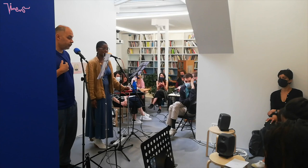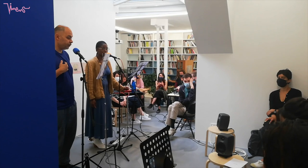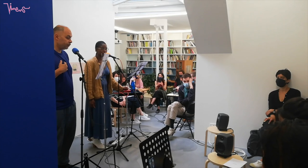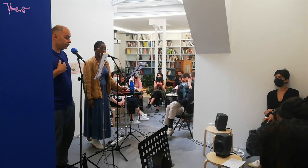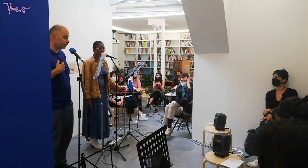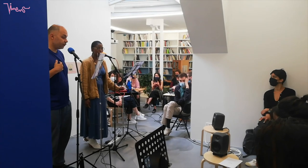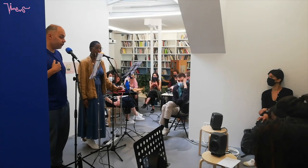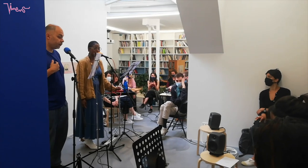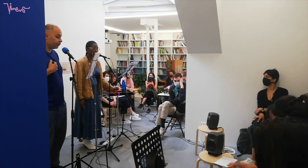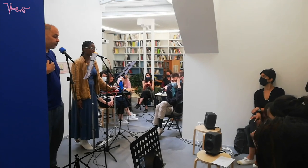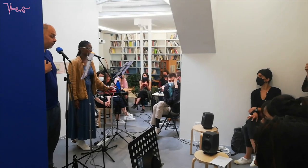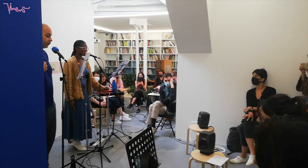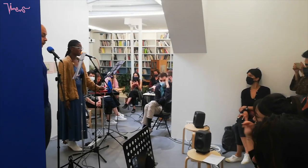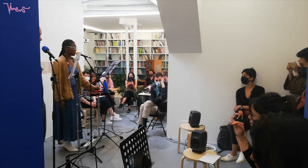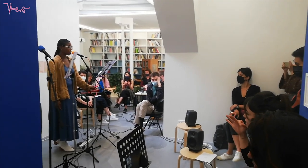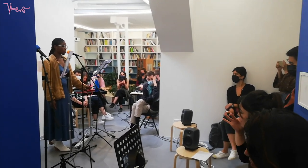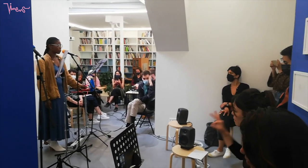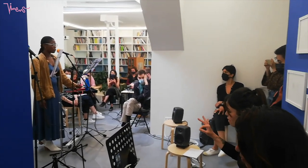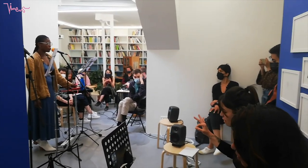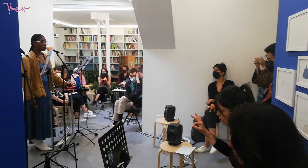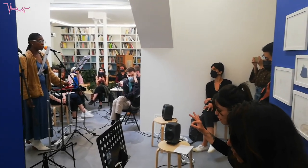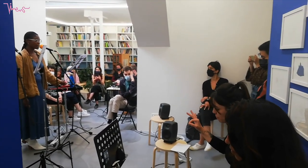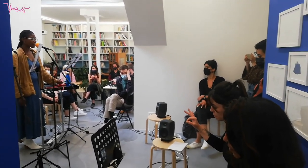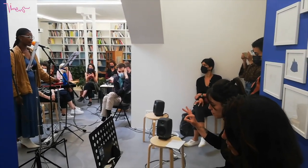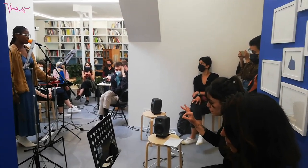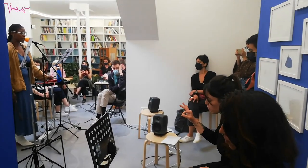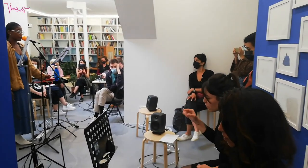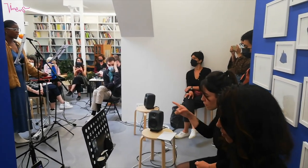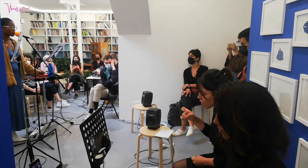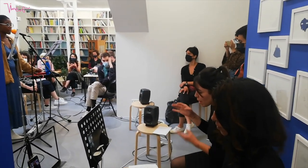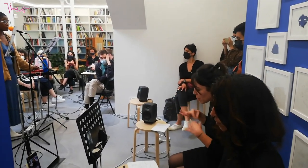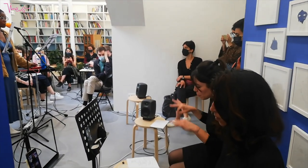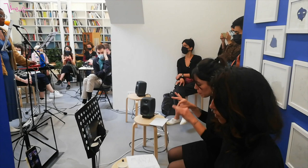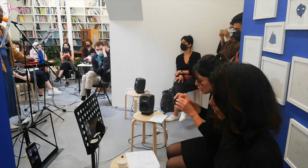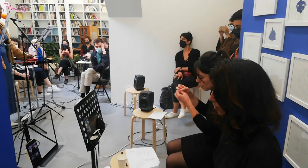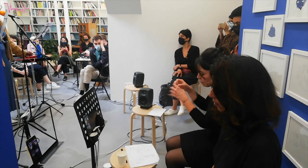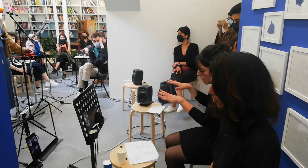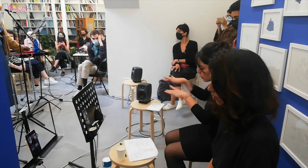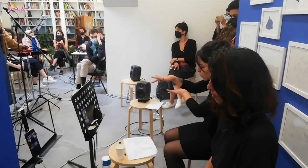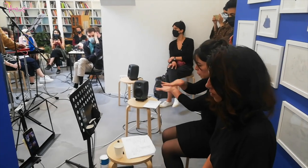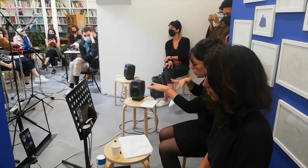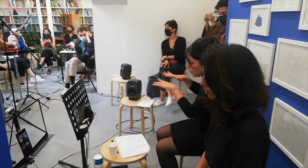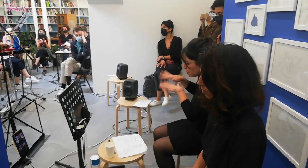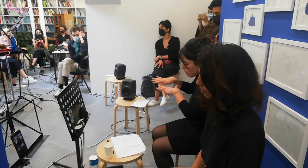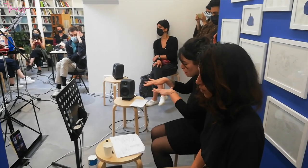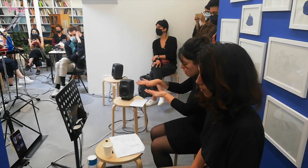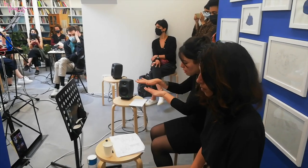Who speaks? From which land lost and submarines? Ocean,